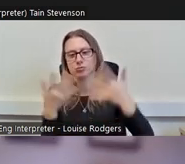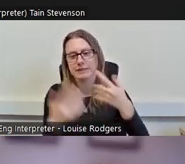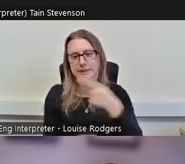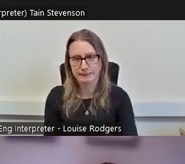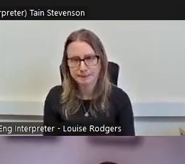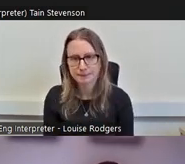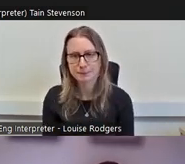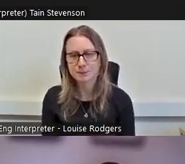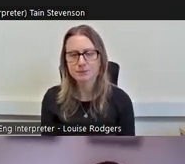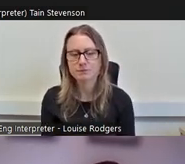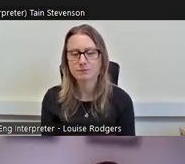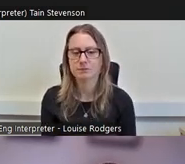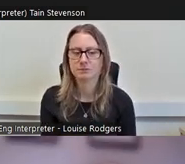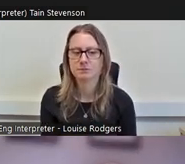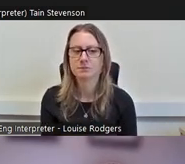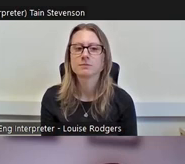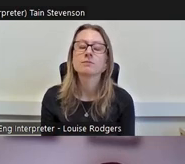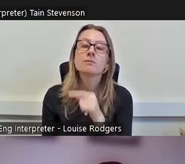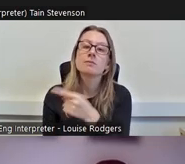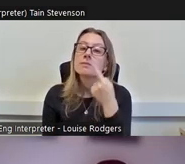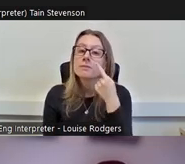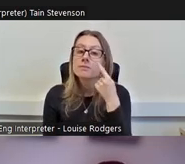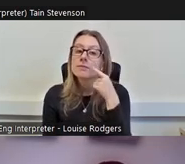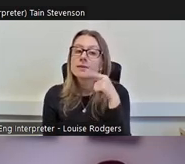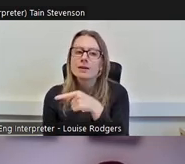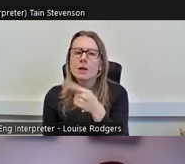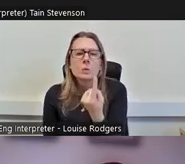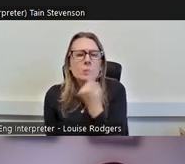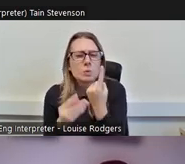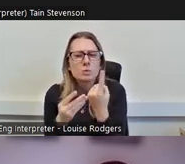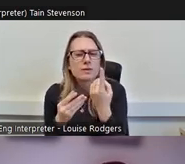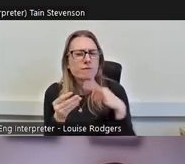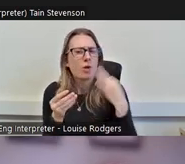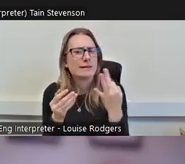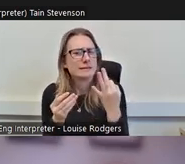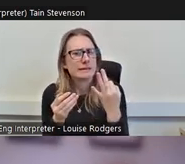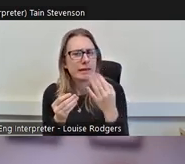So, we'll have a wee look at who volunteers in Scotland's culture and heritage sector. What we've